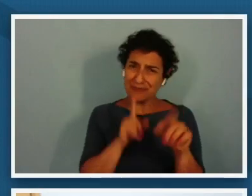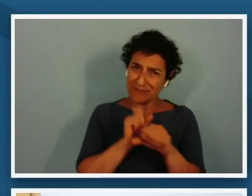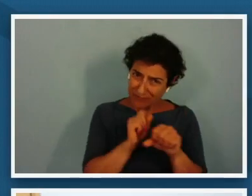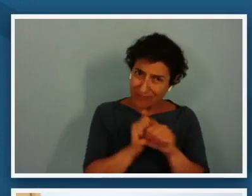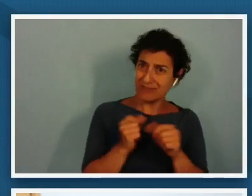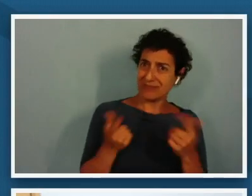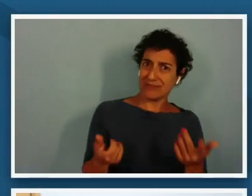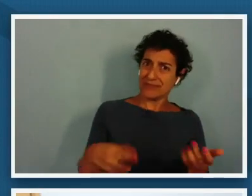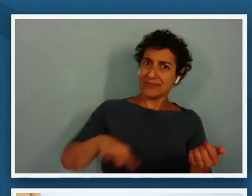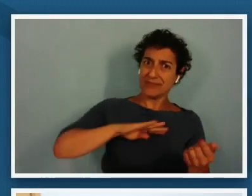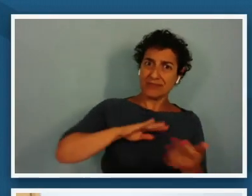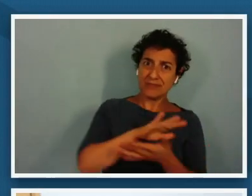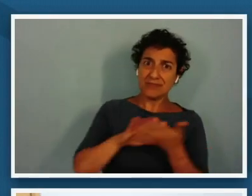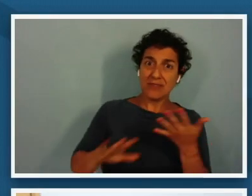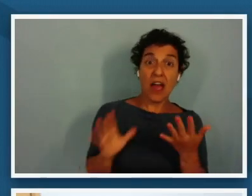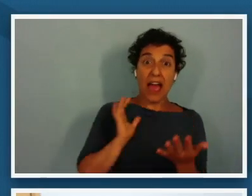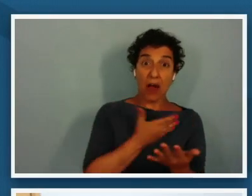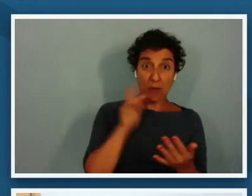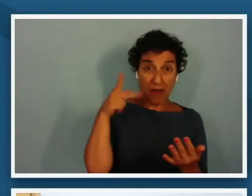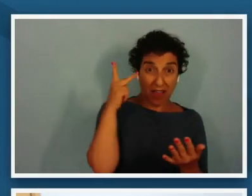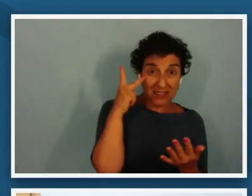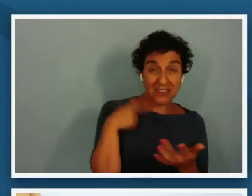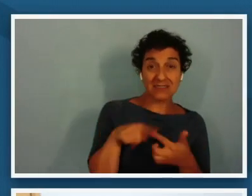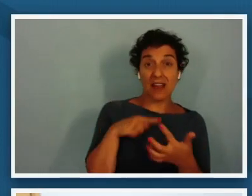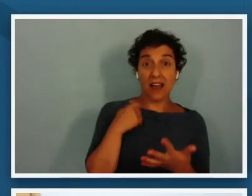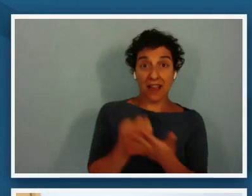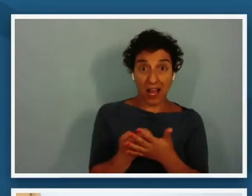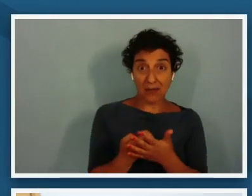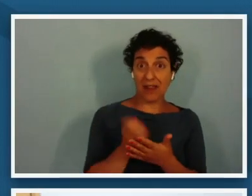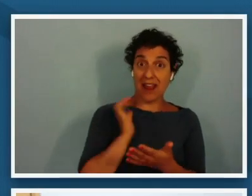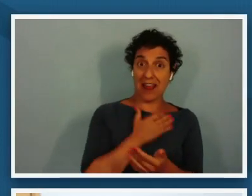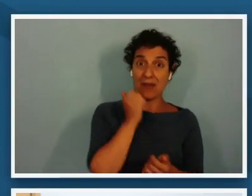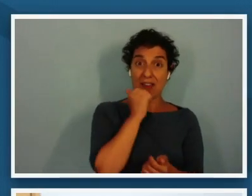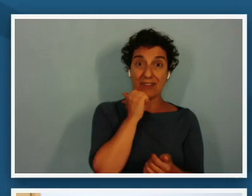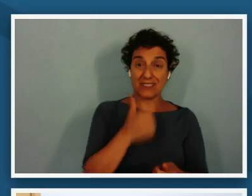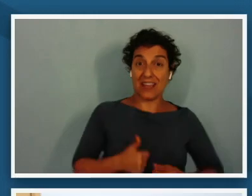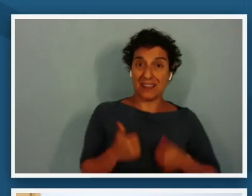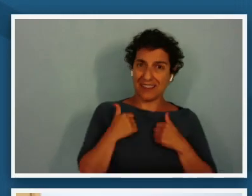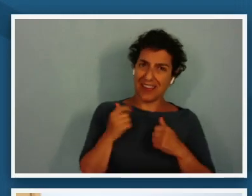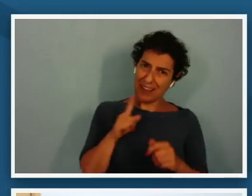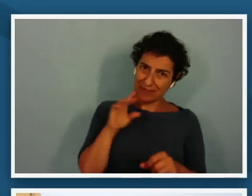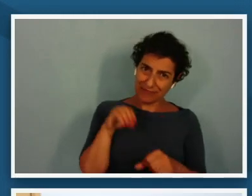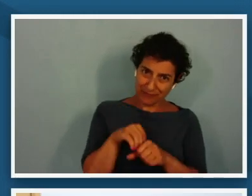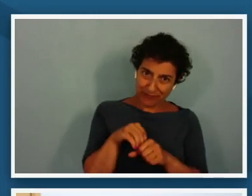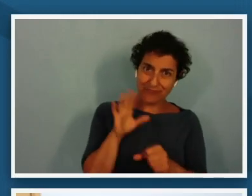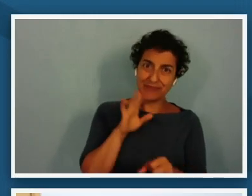our economy and our everyday lives